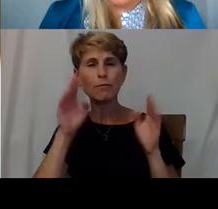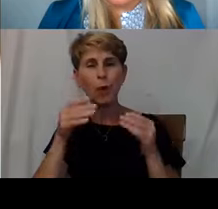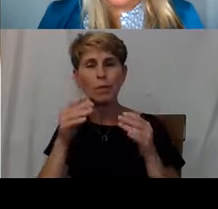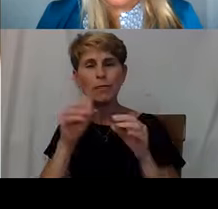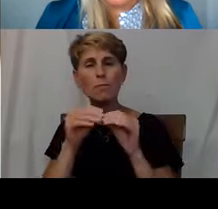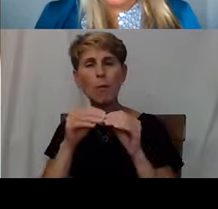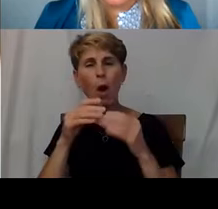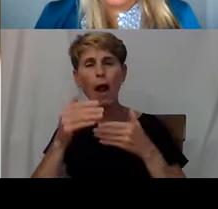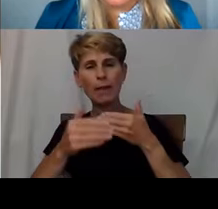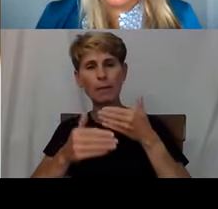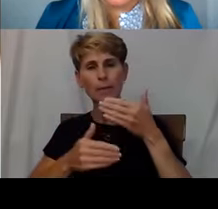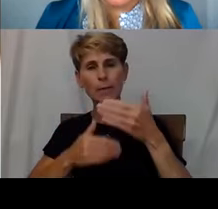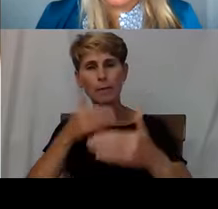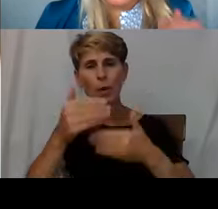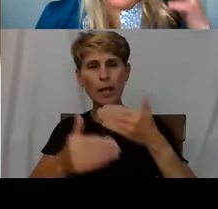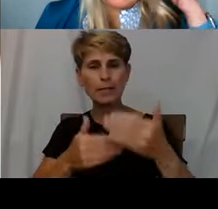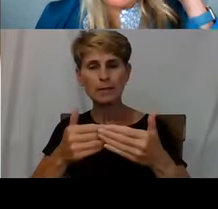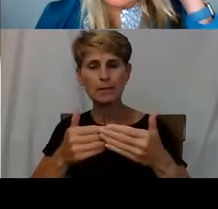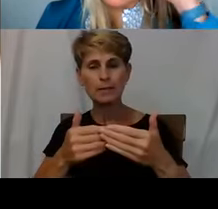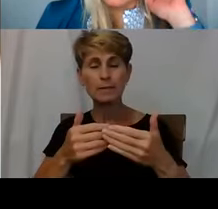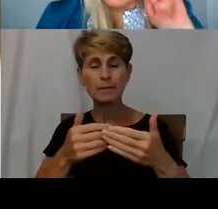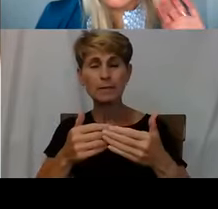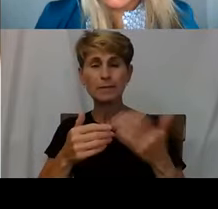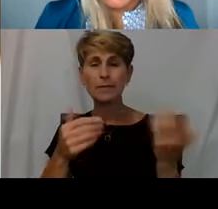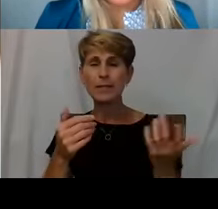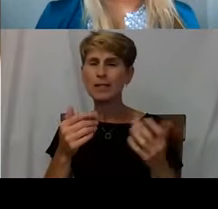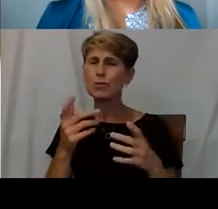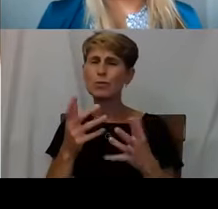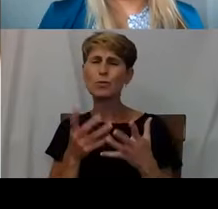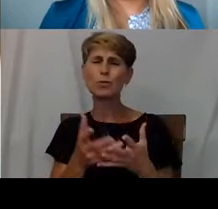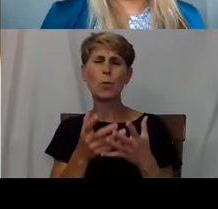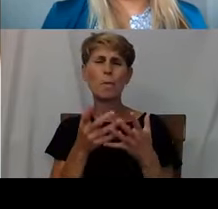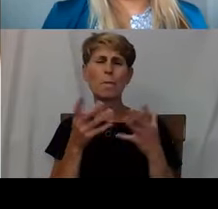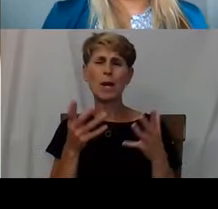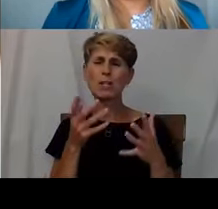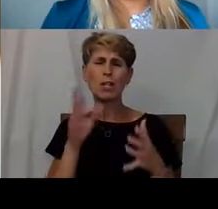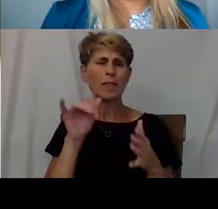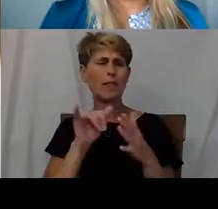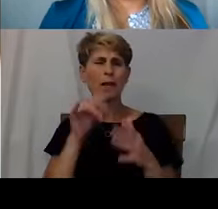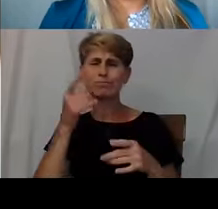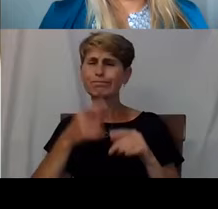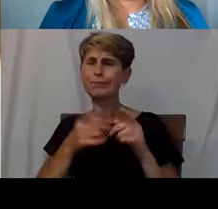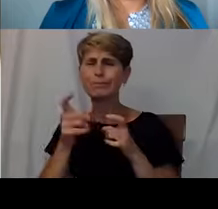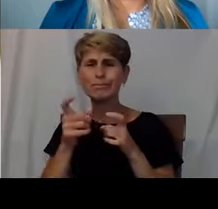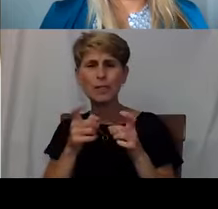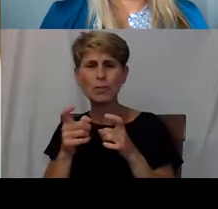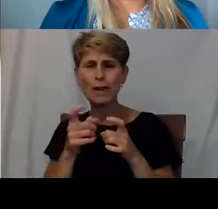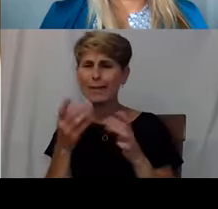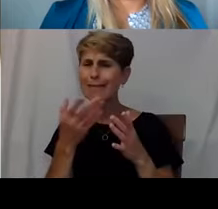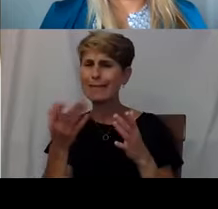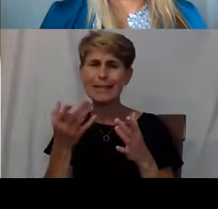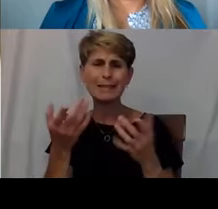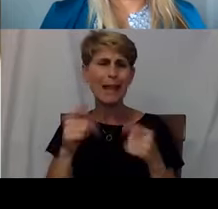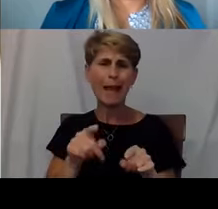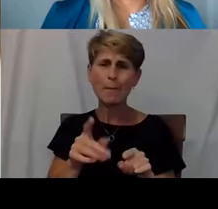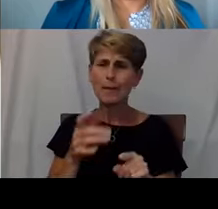There's so much that we can't control and things go wrong and you can't internalize it